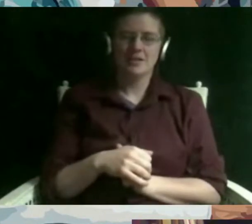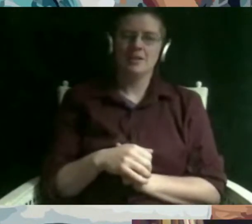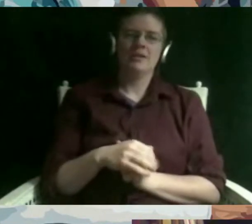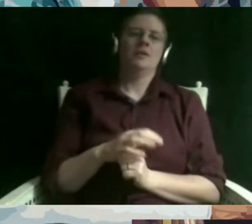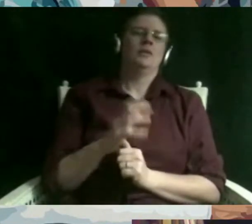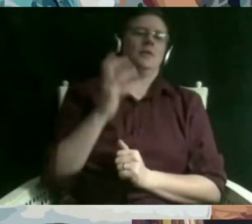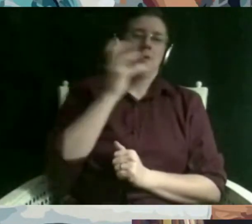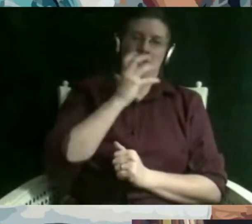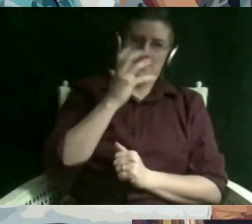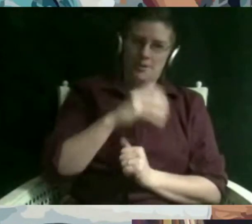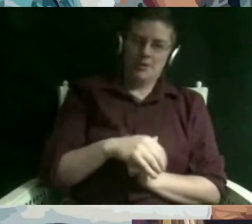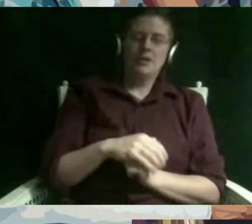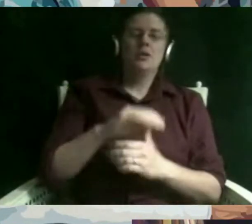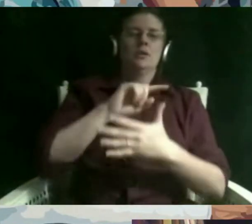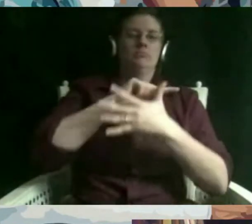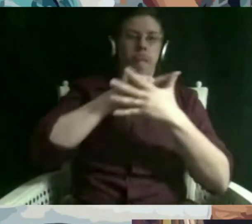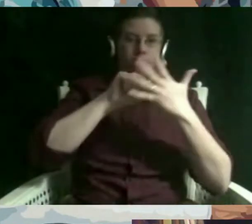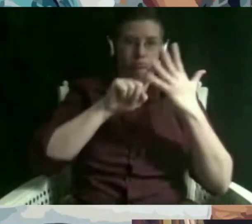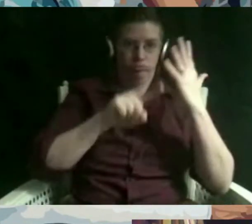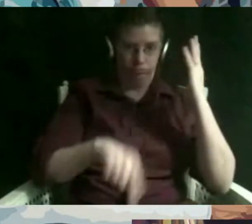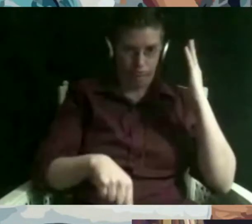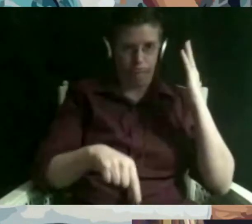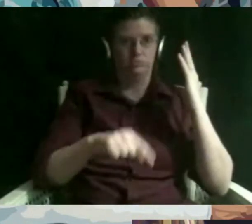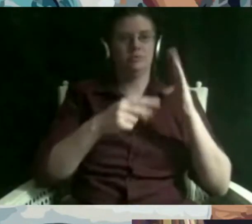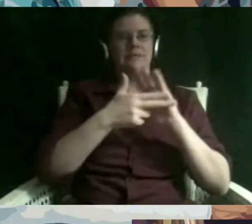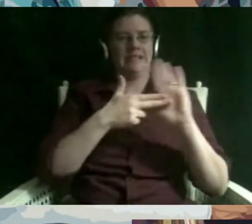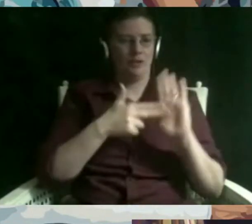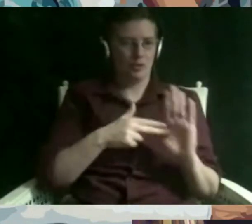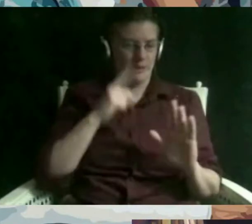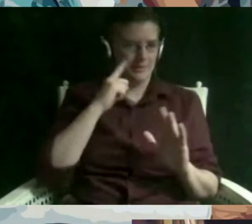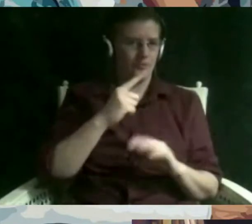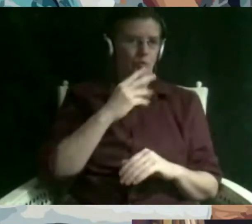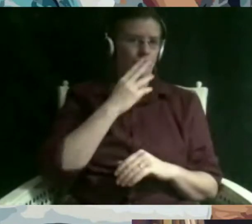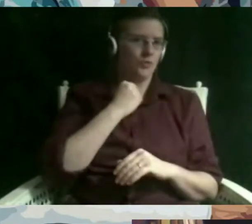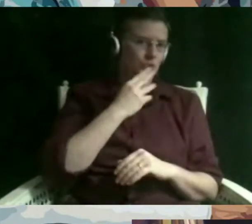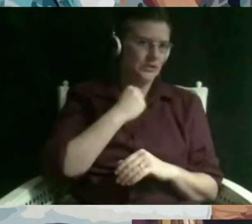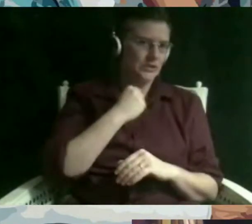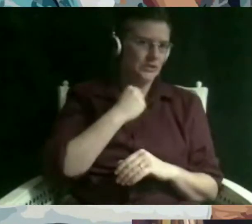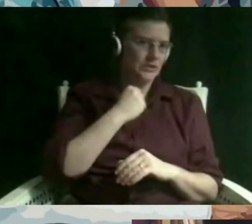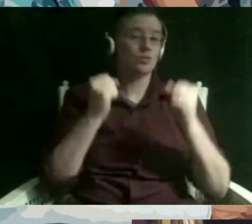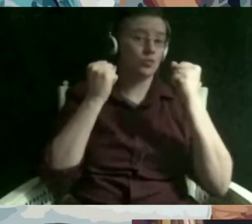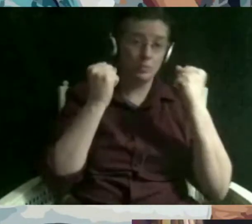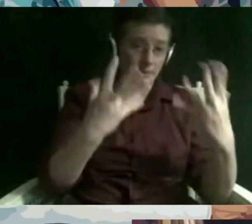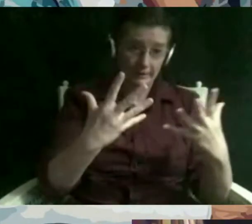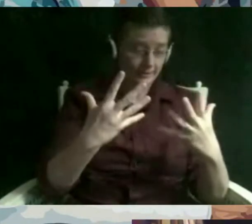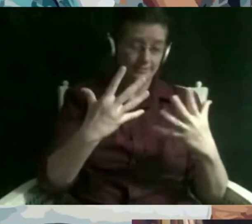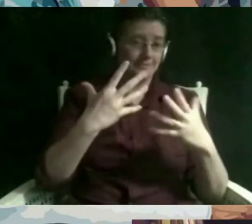um stereotypes about judaism there's far too many to name but i think i can break them down into two